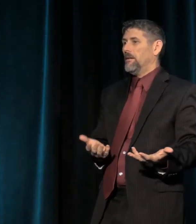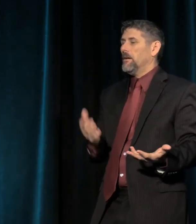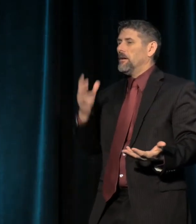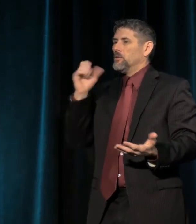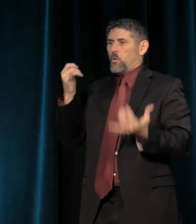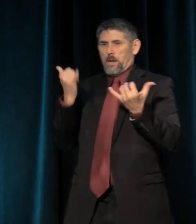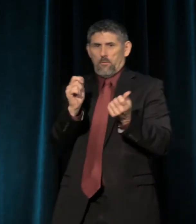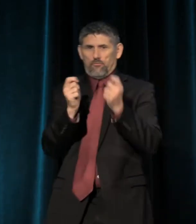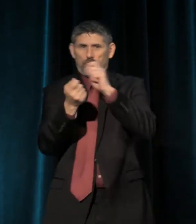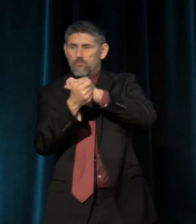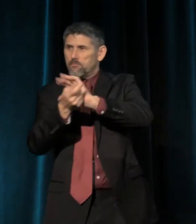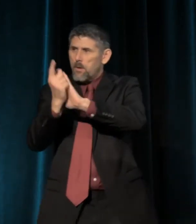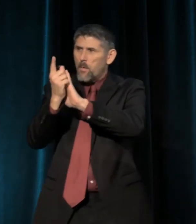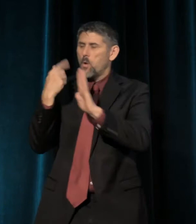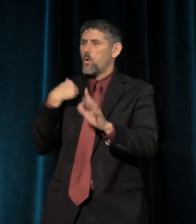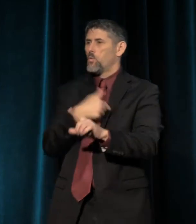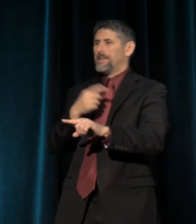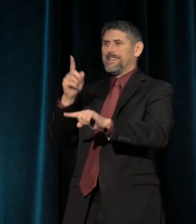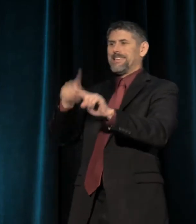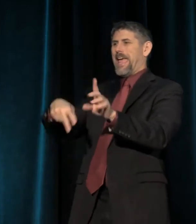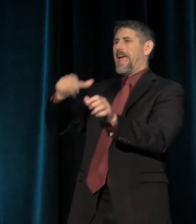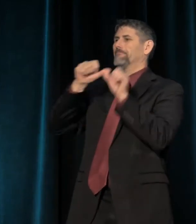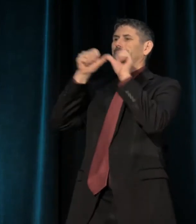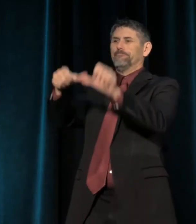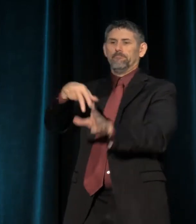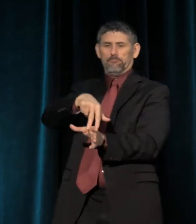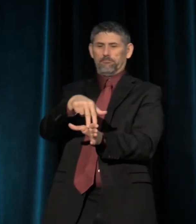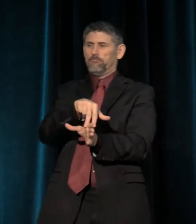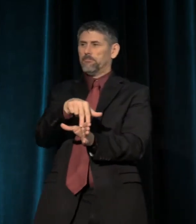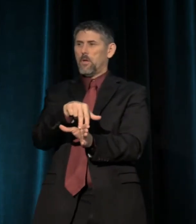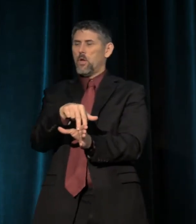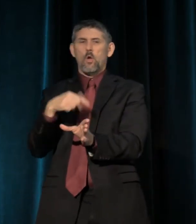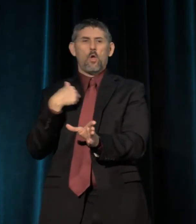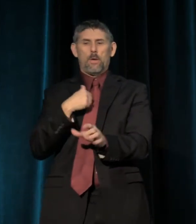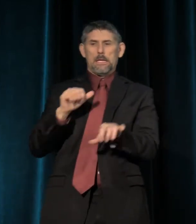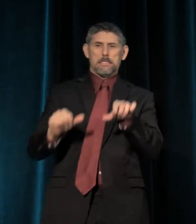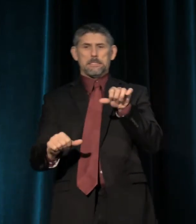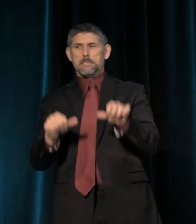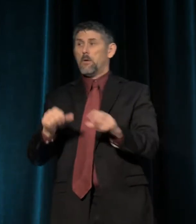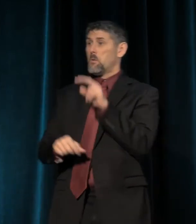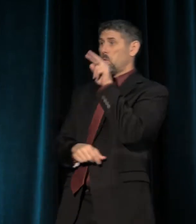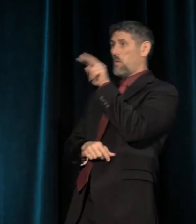In this moment, we can't remain on the fence. We cannot be bystanders.